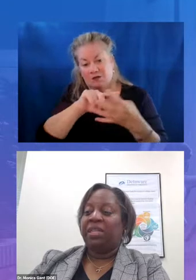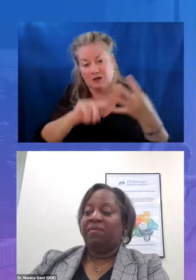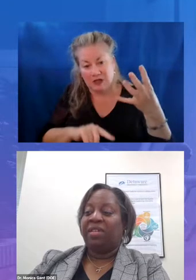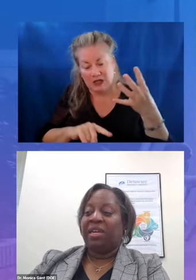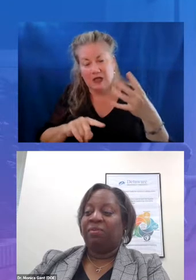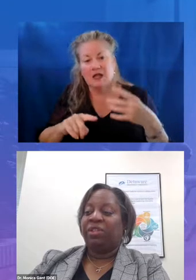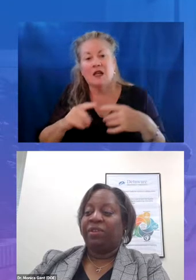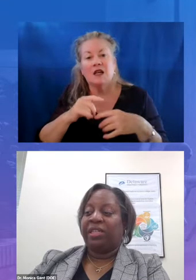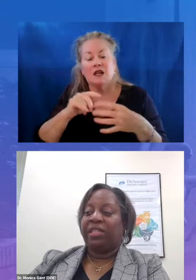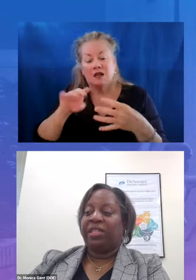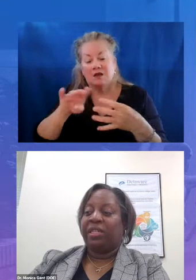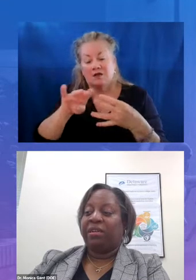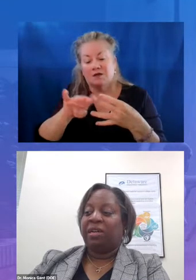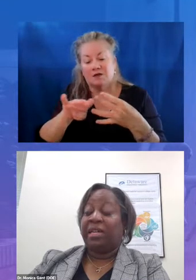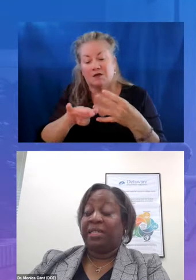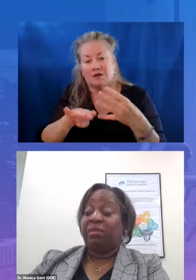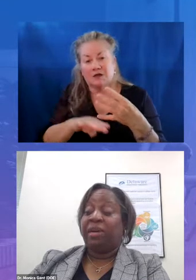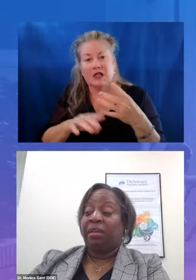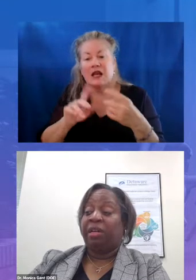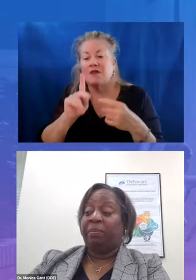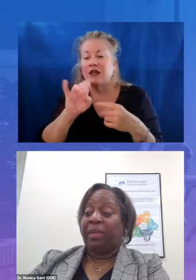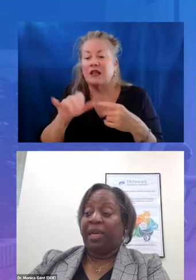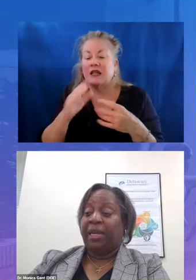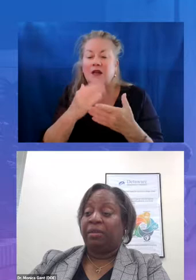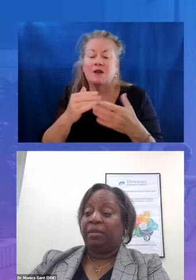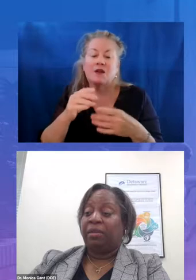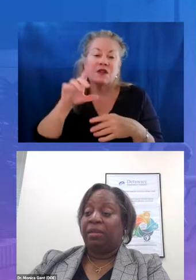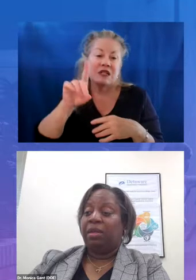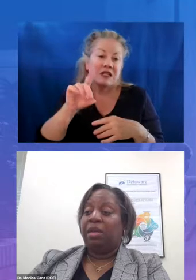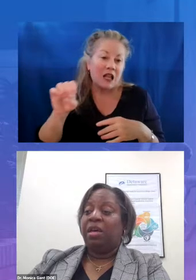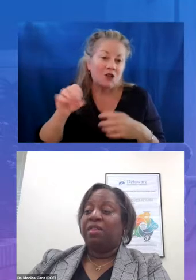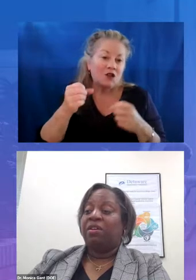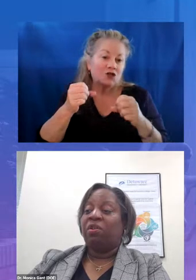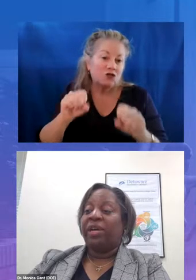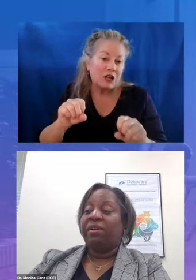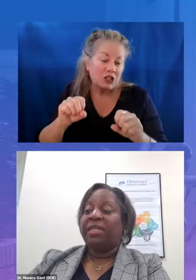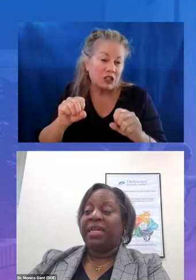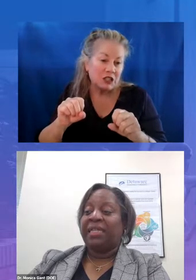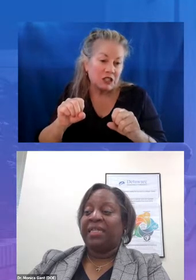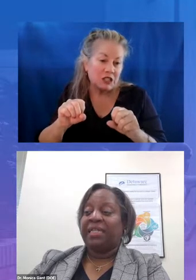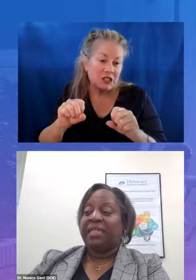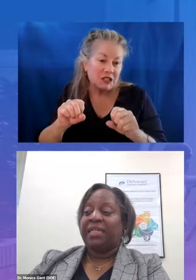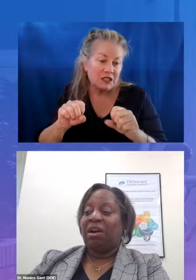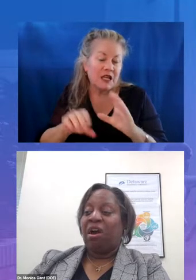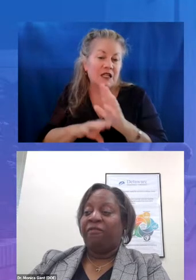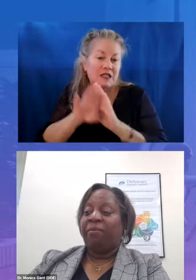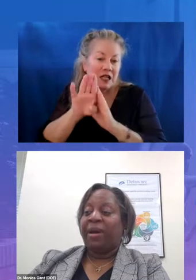the delaware strategy to learn accelerate learning plan the coherence and consistency offered by the